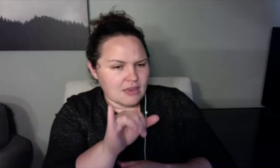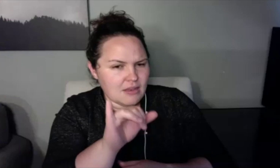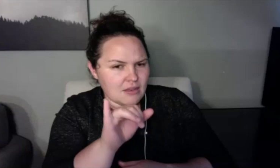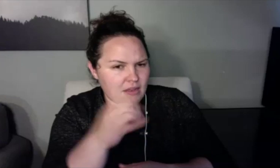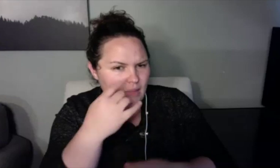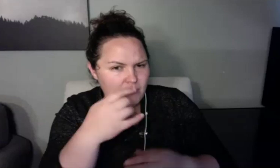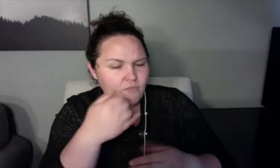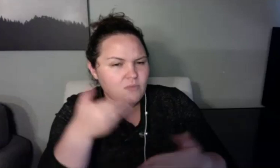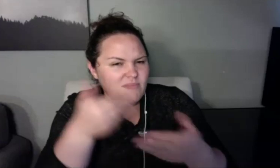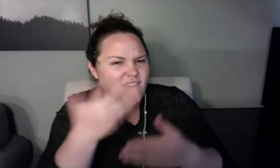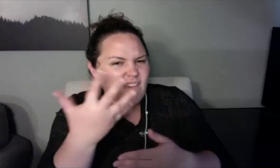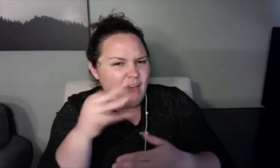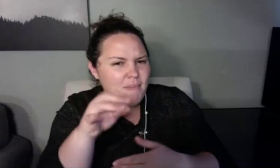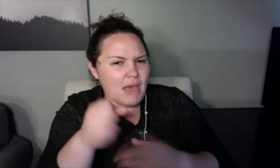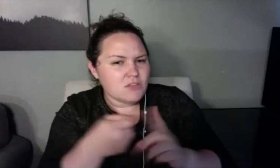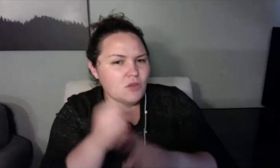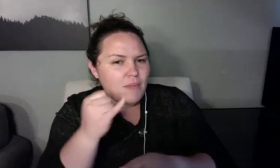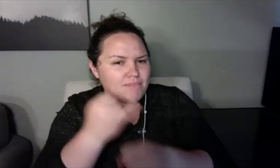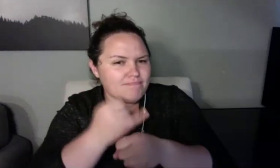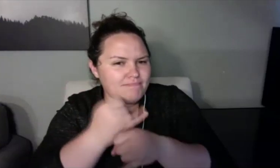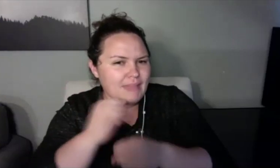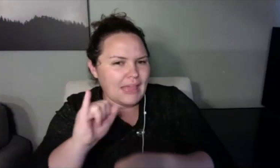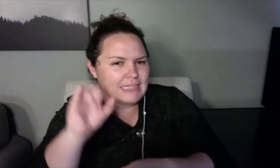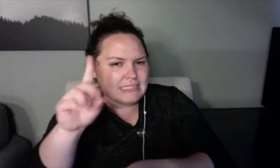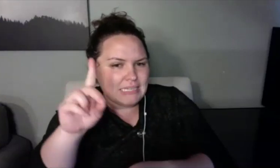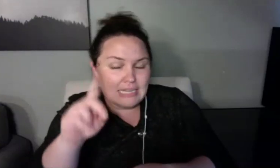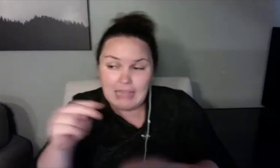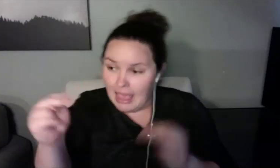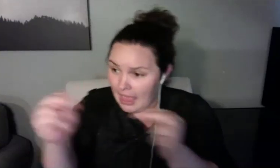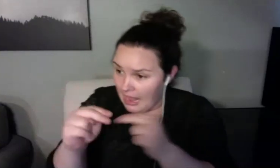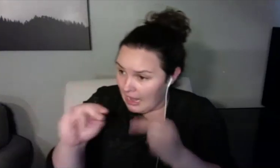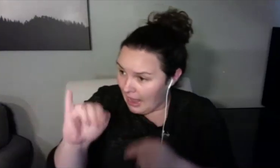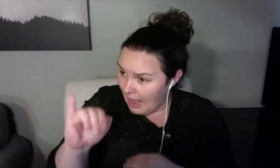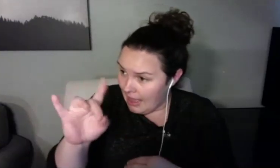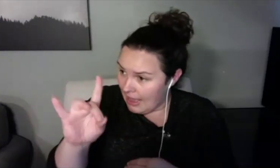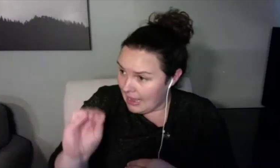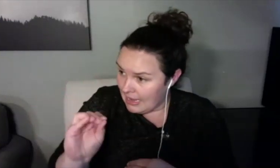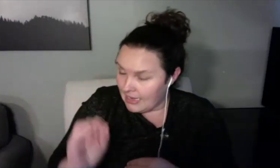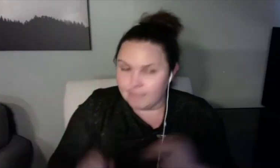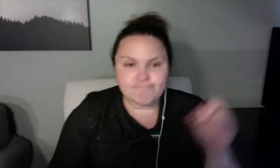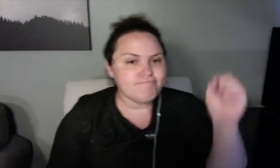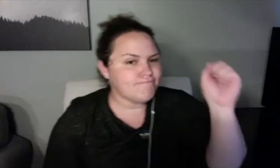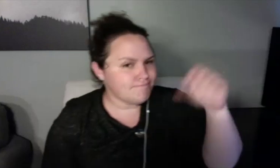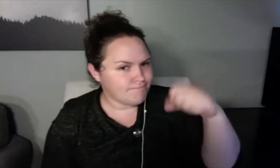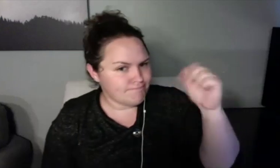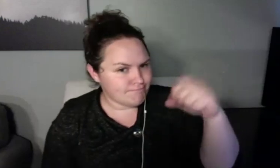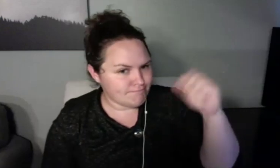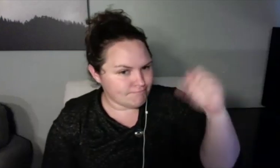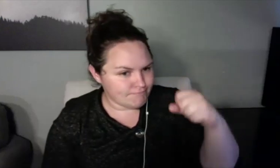Eme: Oh, yeah. Because, like, I can go in my own world.